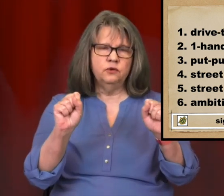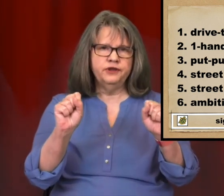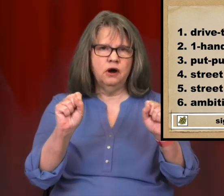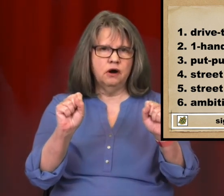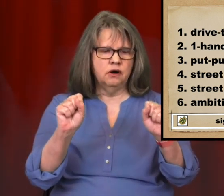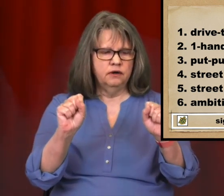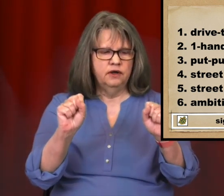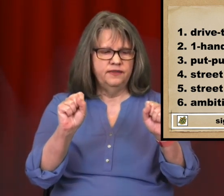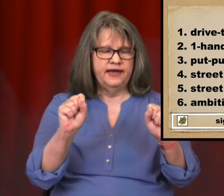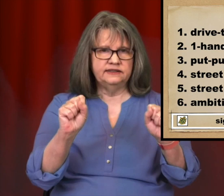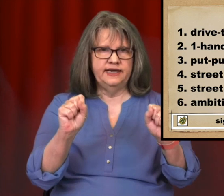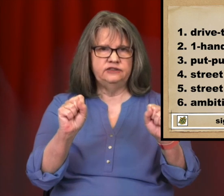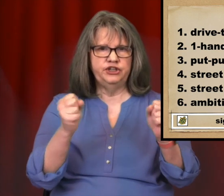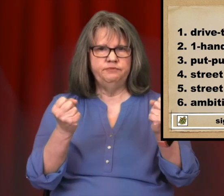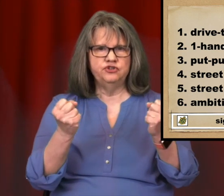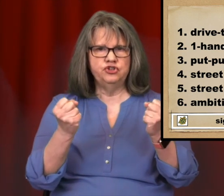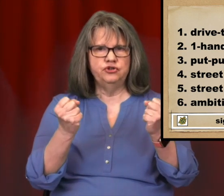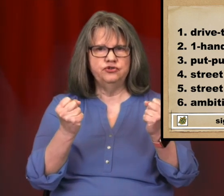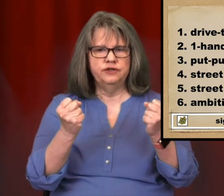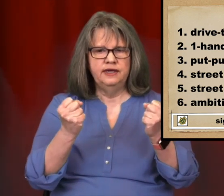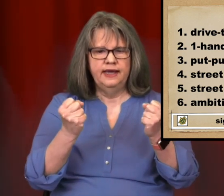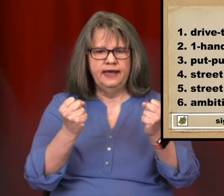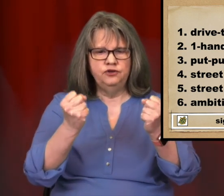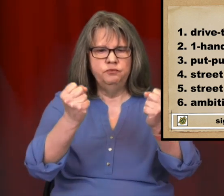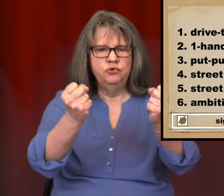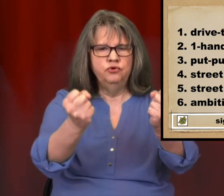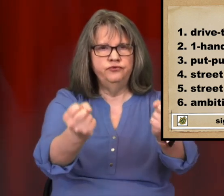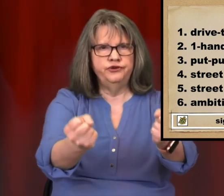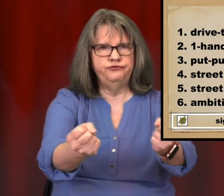with car. The S handshape is used and you move it